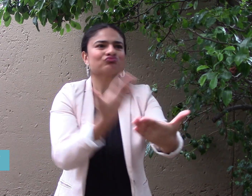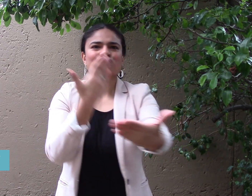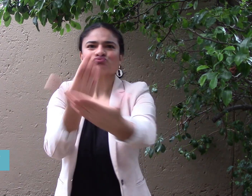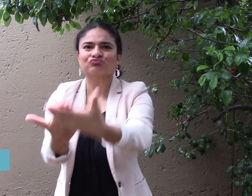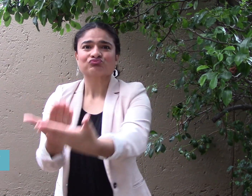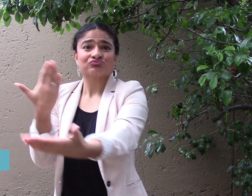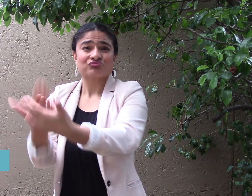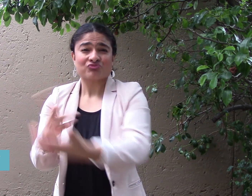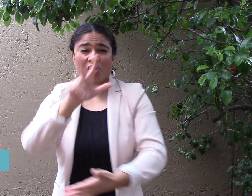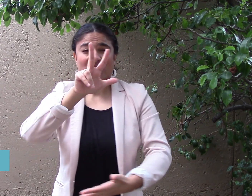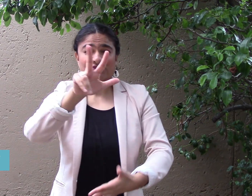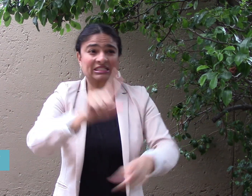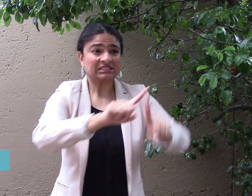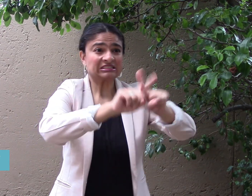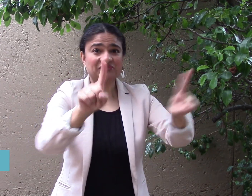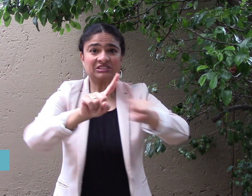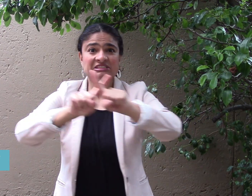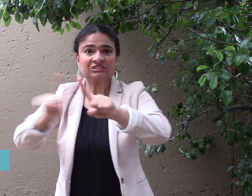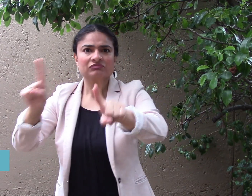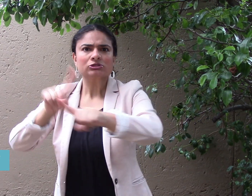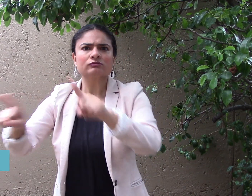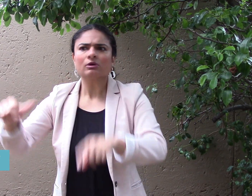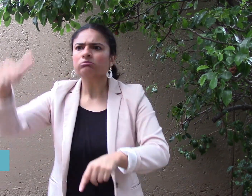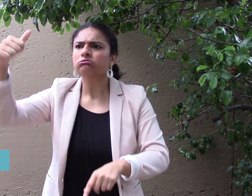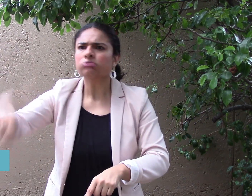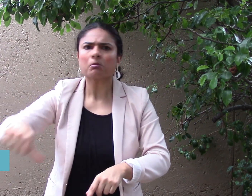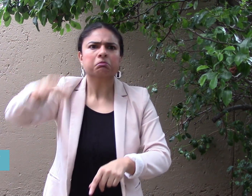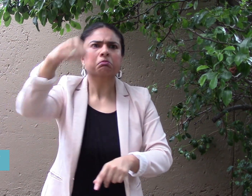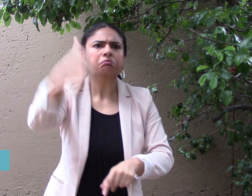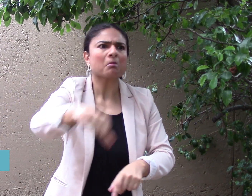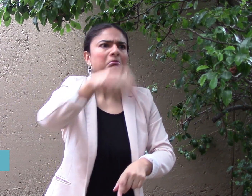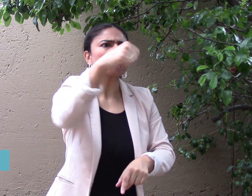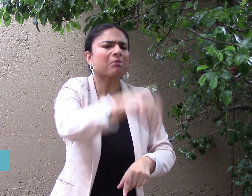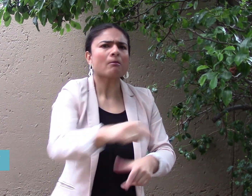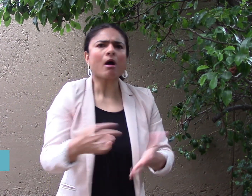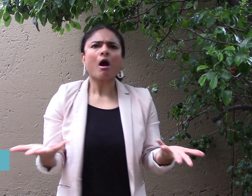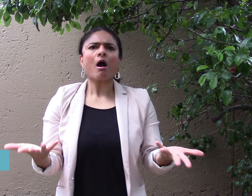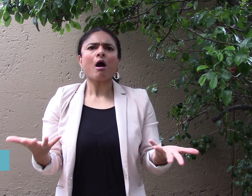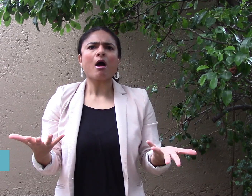but they all rejected her application because she was Deaf.